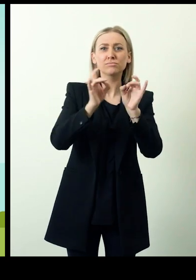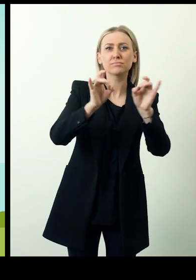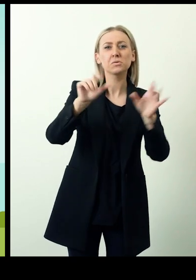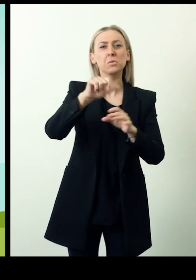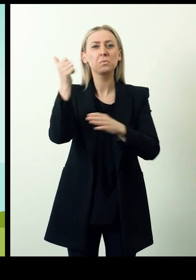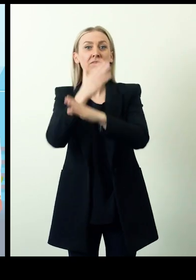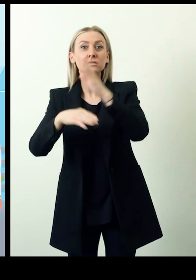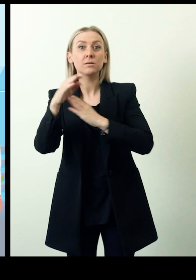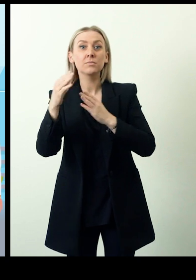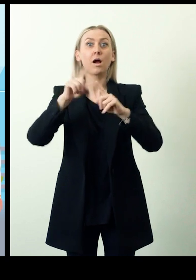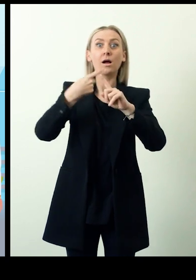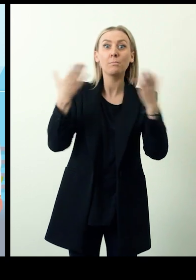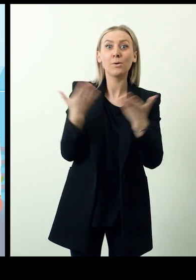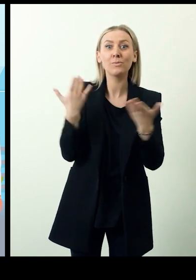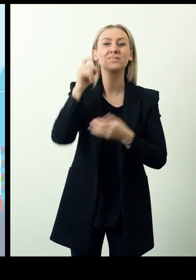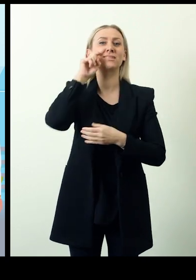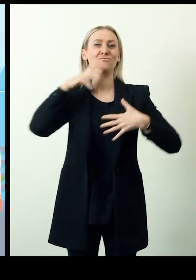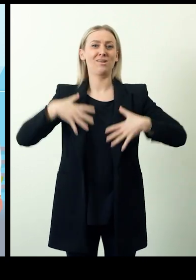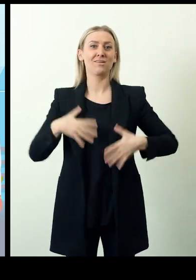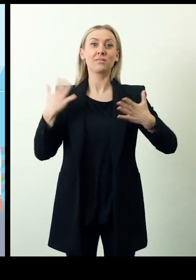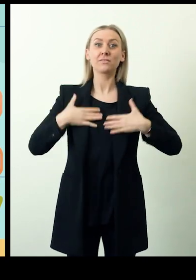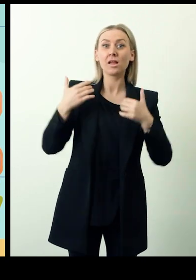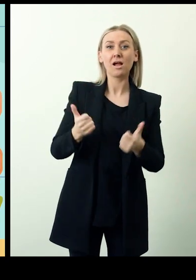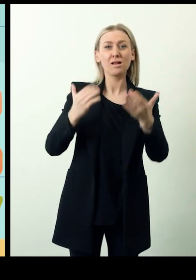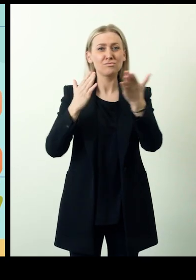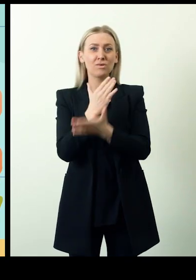and other disabilities about their sexual and reproductive health and rights.